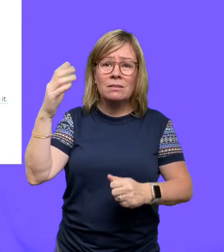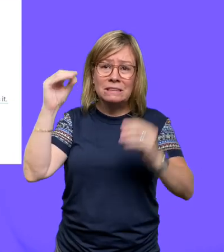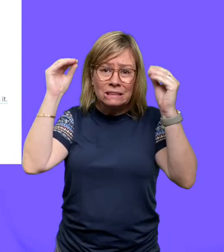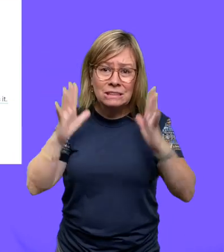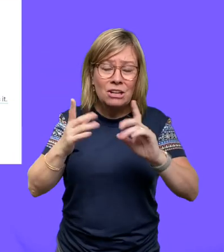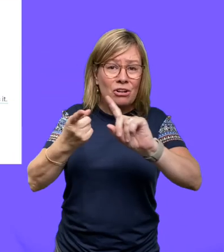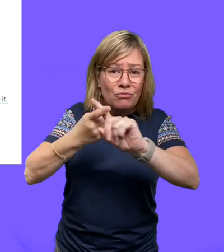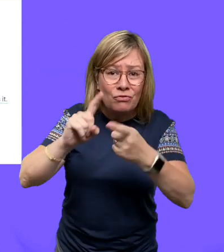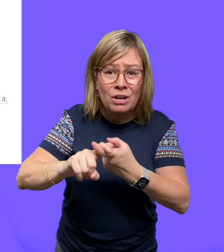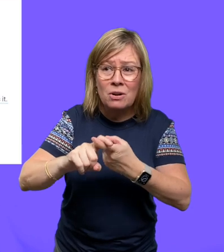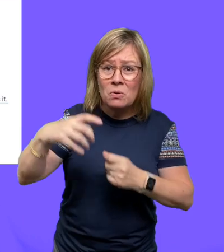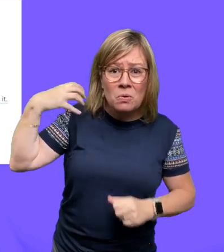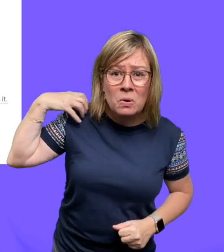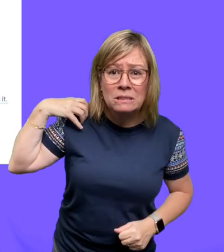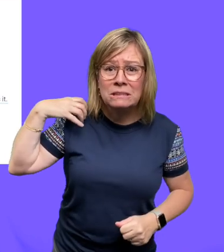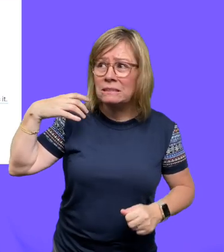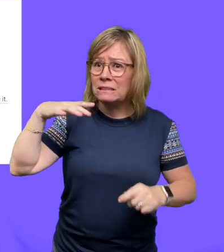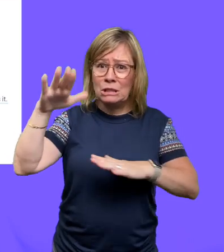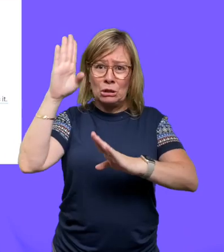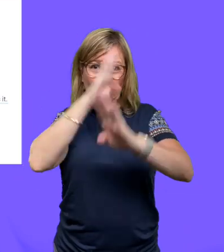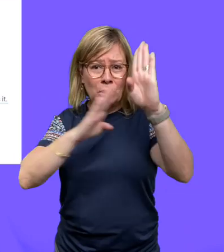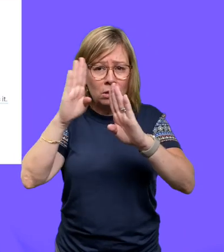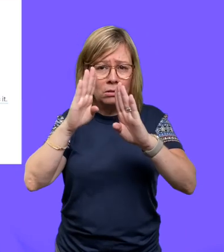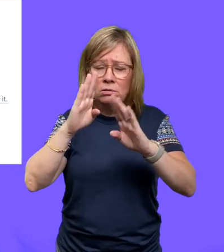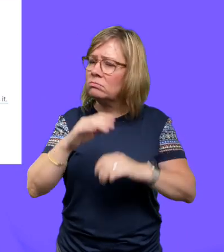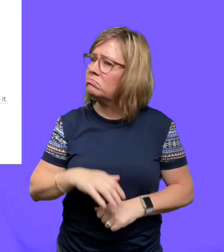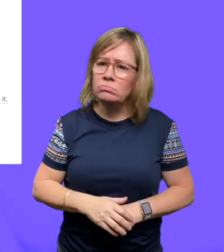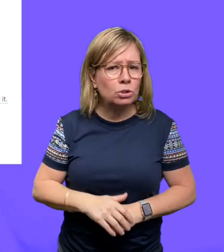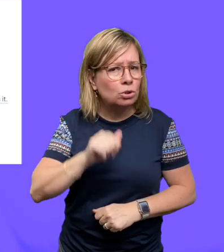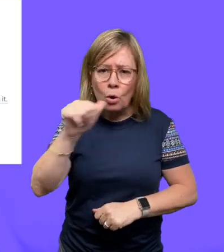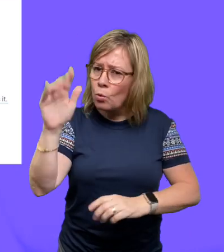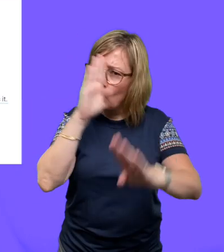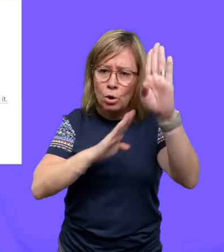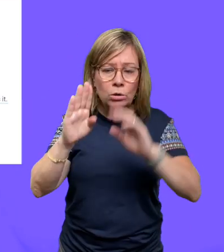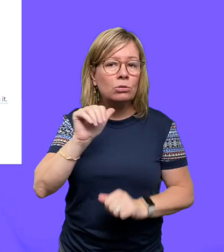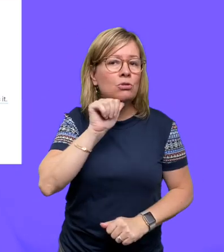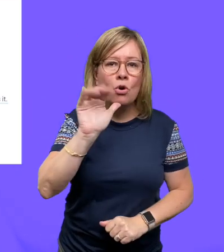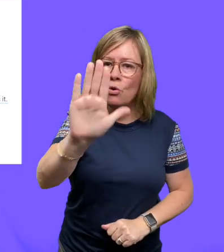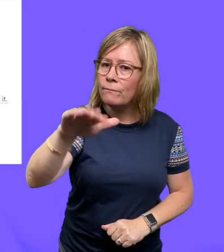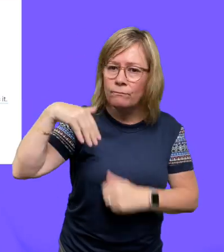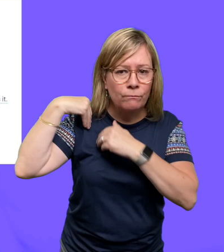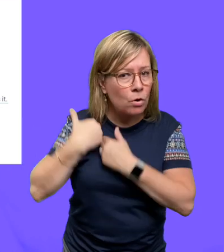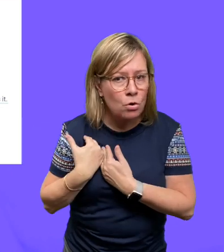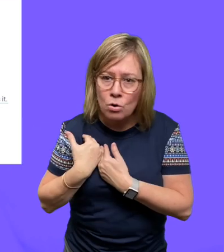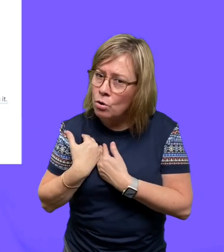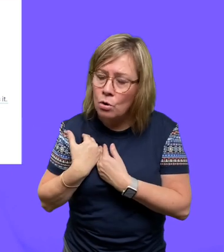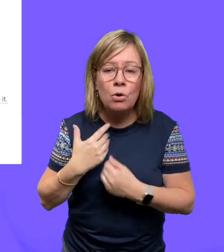Maybe teachers, your parents, coaches, your friends? Don't worry; it's not your fault